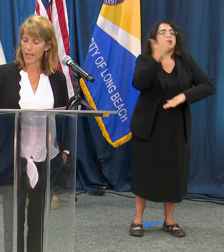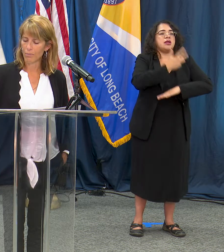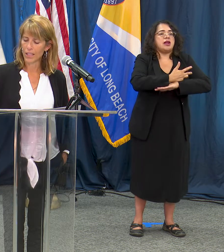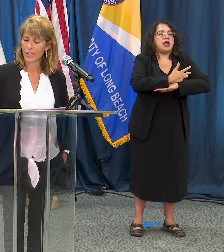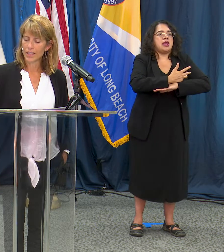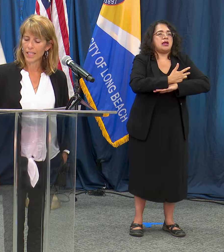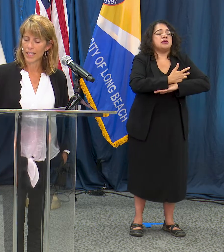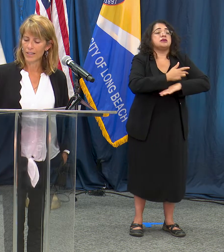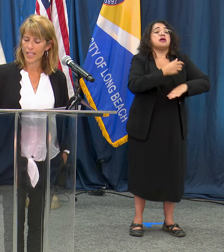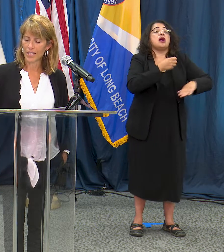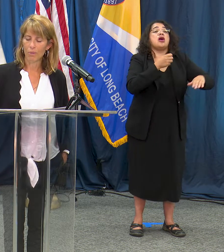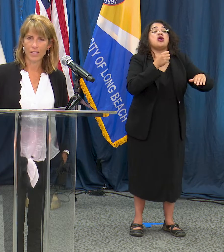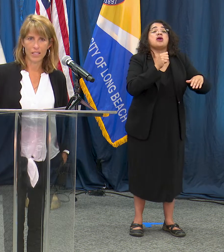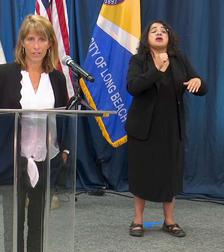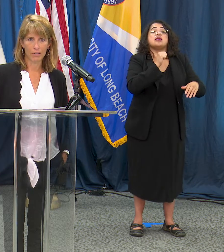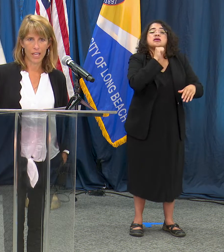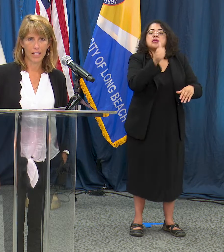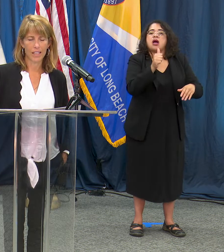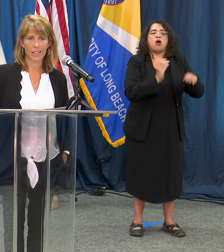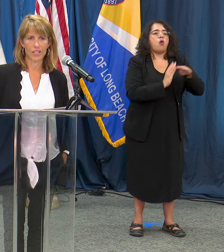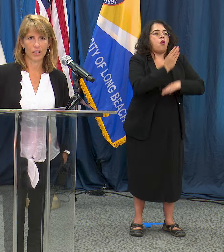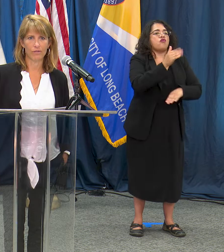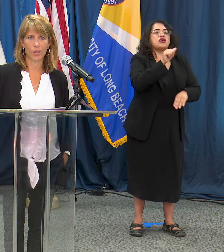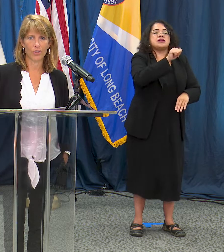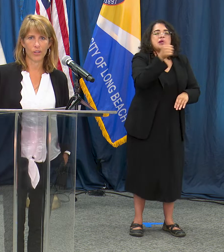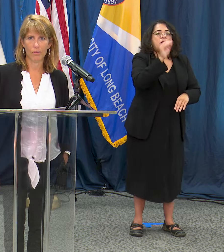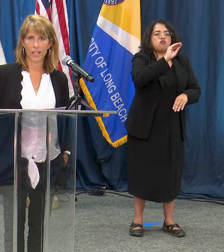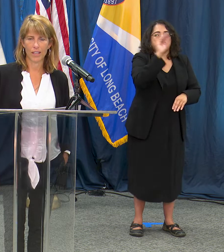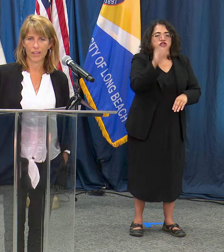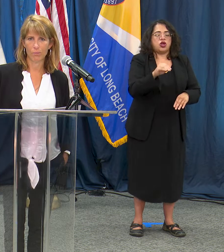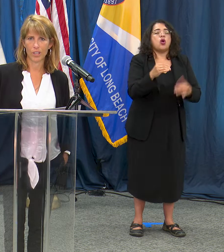number. The testing positivity rate, they still focus at that below